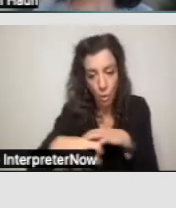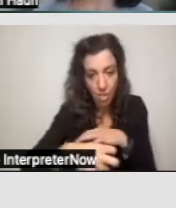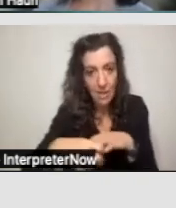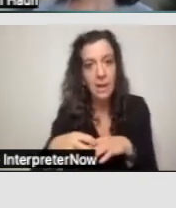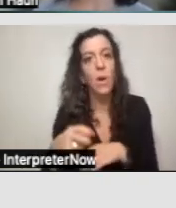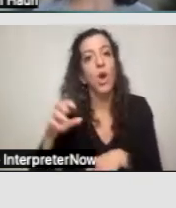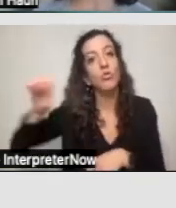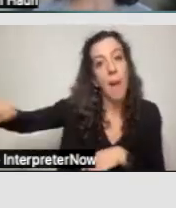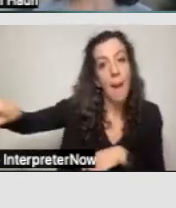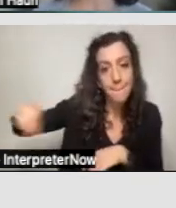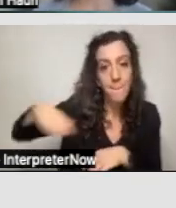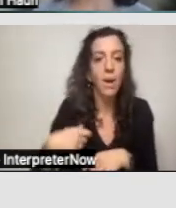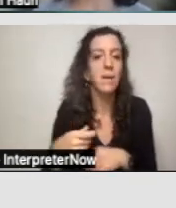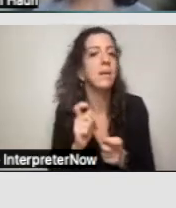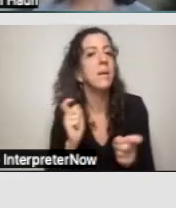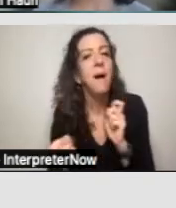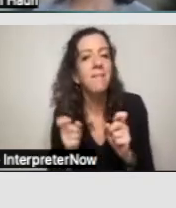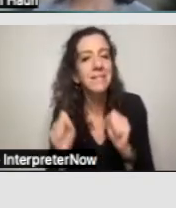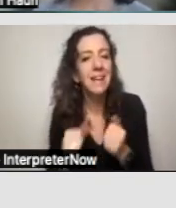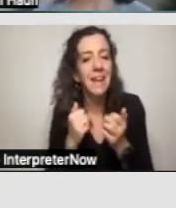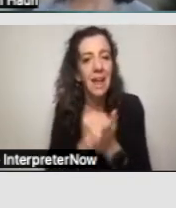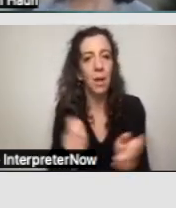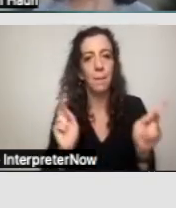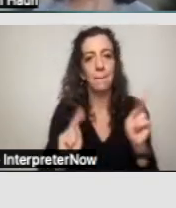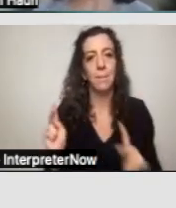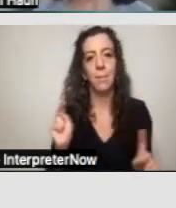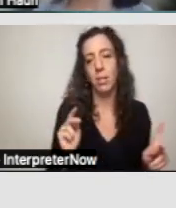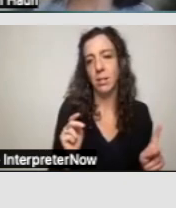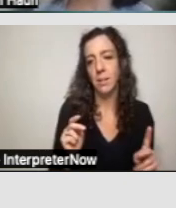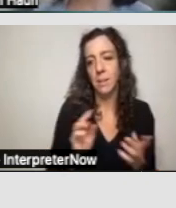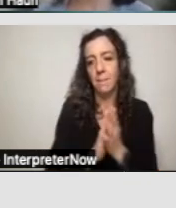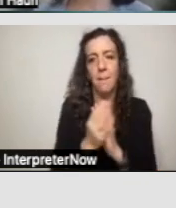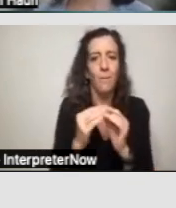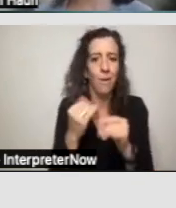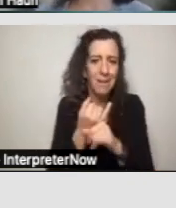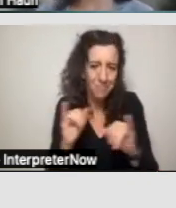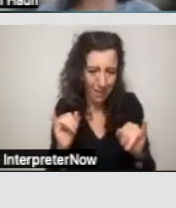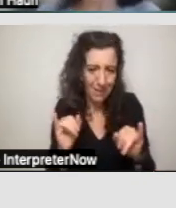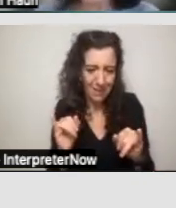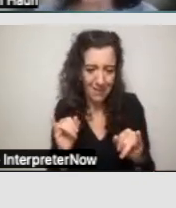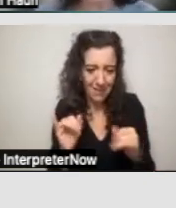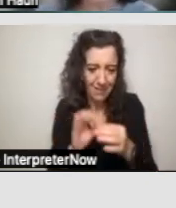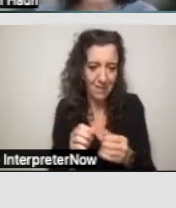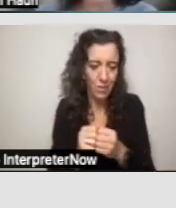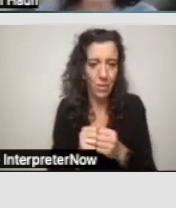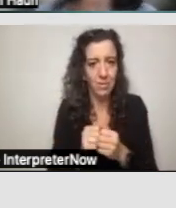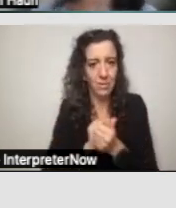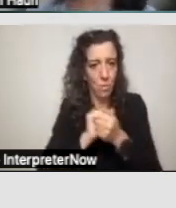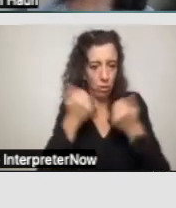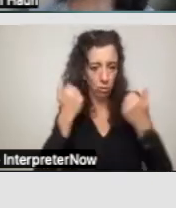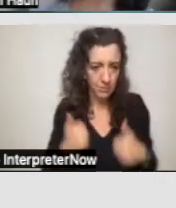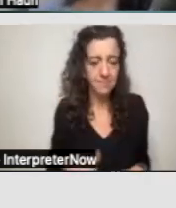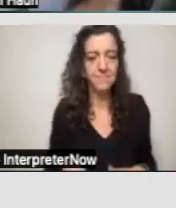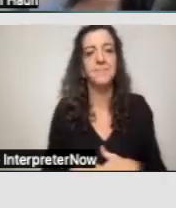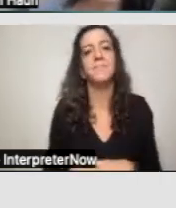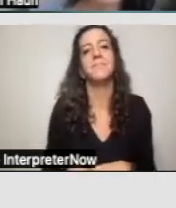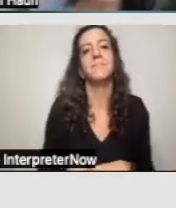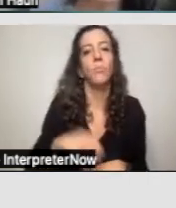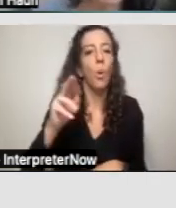and things like that, it's not limited to that.